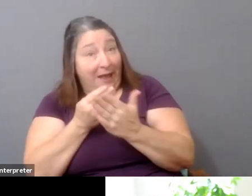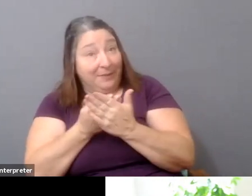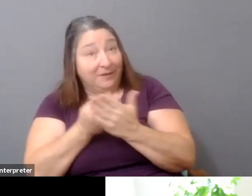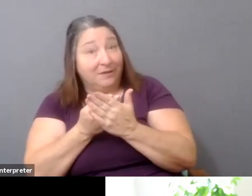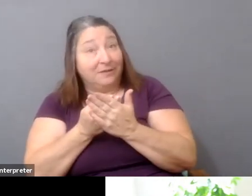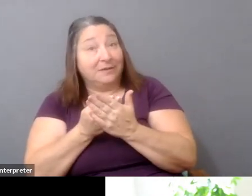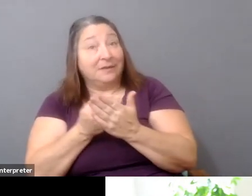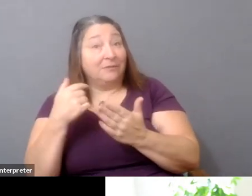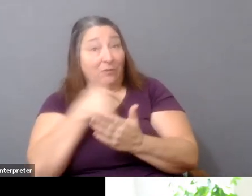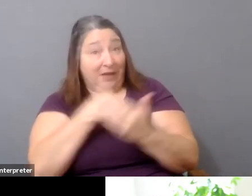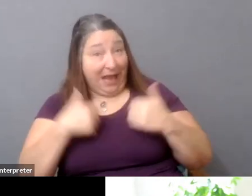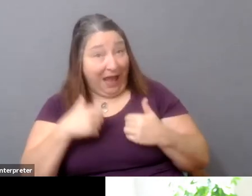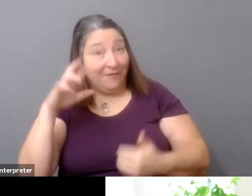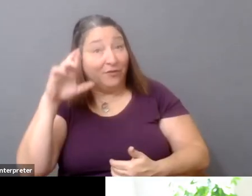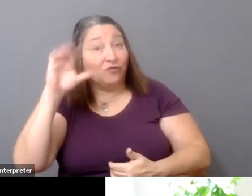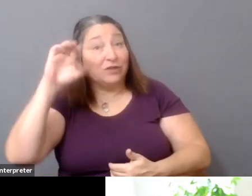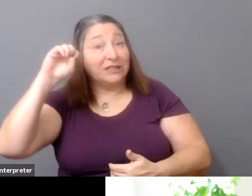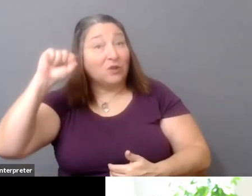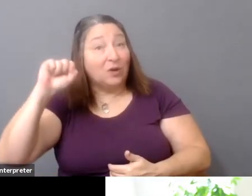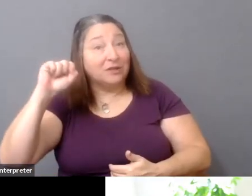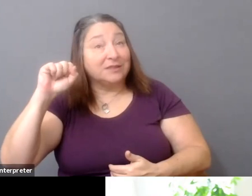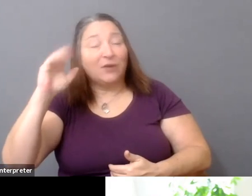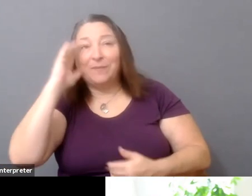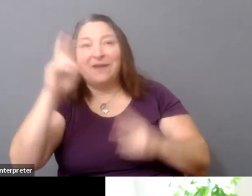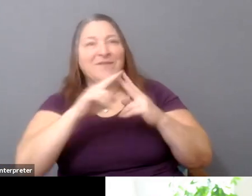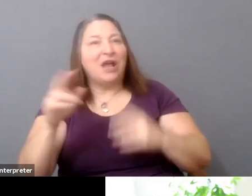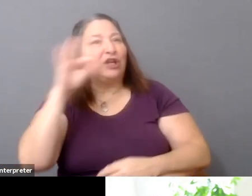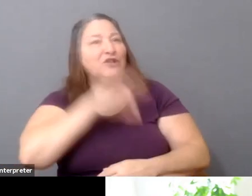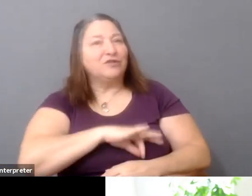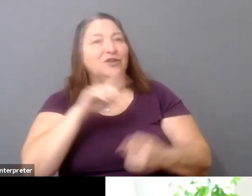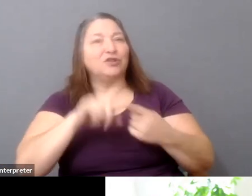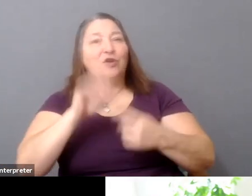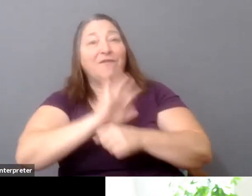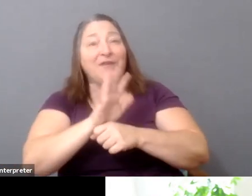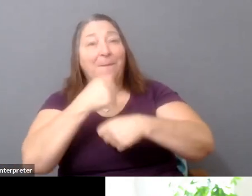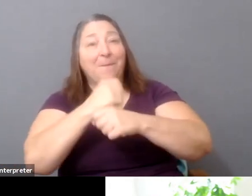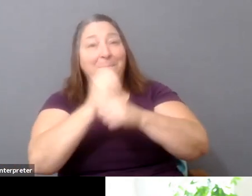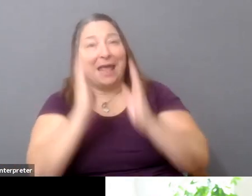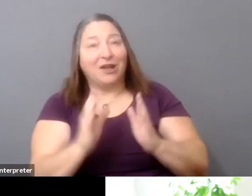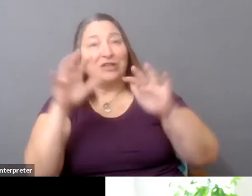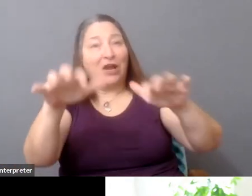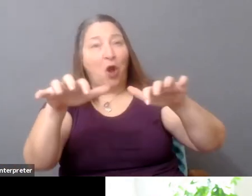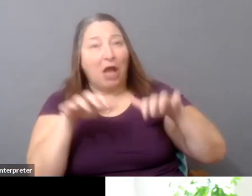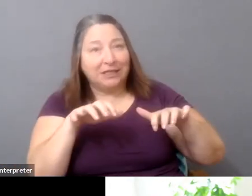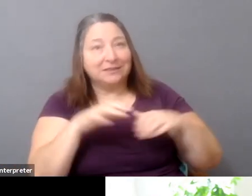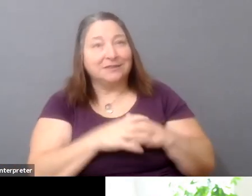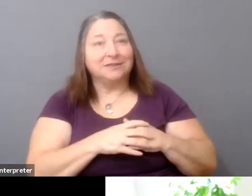to build, it would be incredibly useful to filmmakers and to audiences. You know, I think about collective platforms.